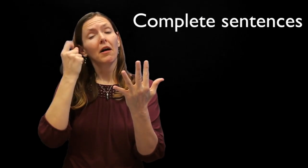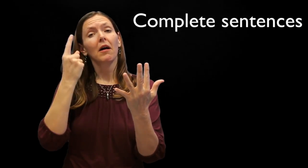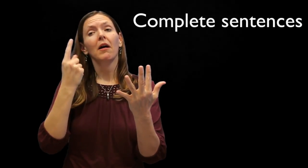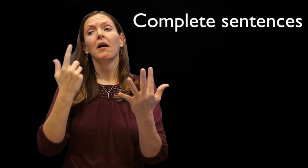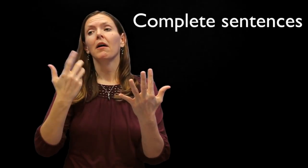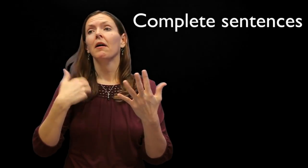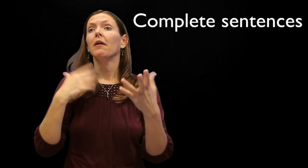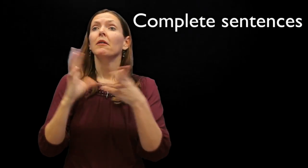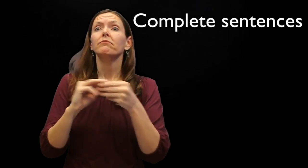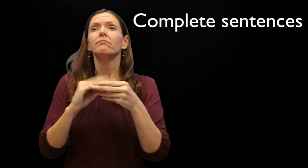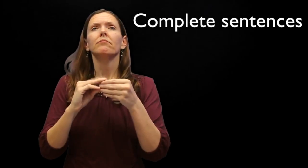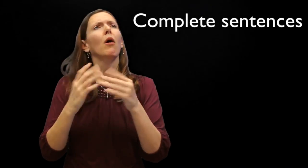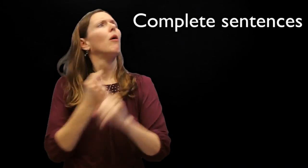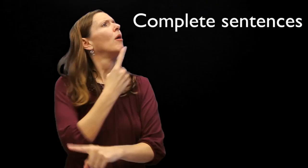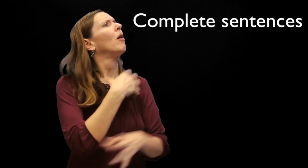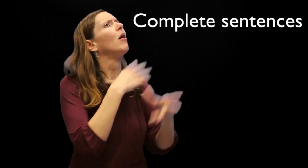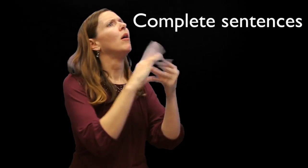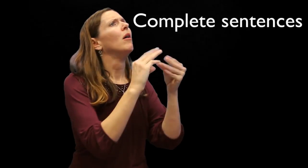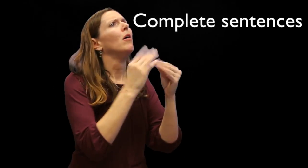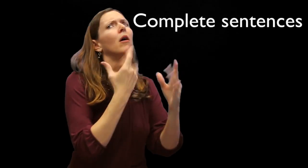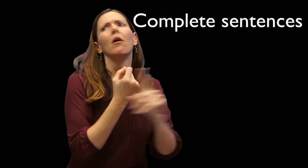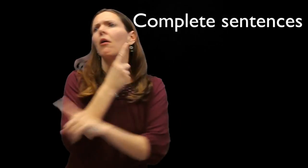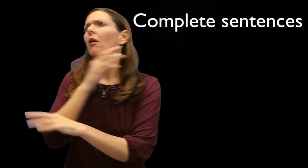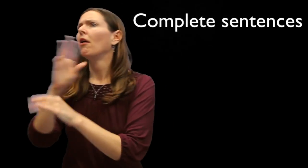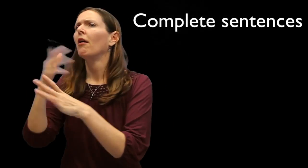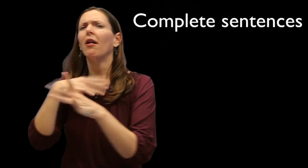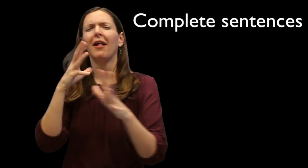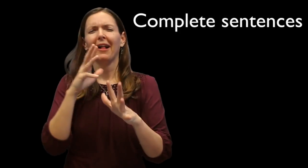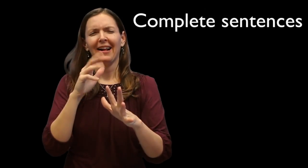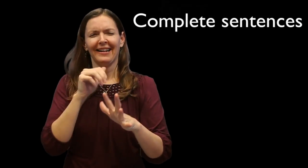However, it is easier to identify an incomplete sentence when the presenter completely changes the topic